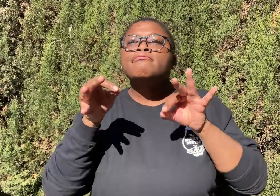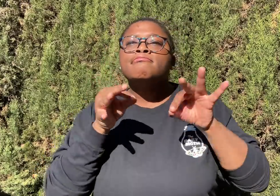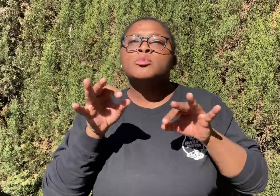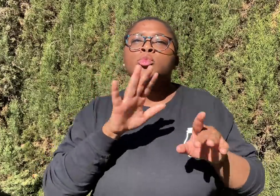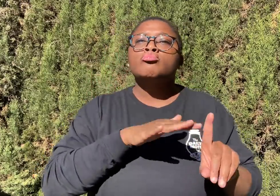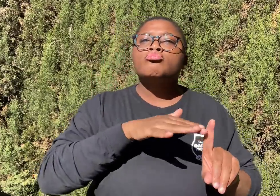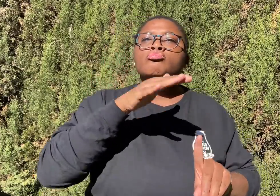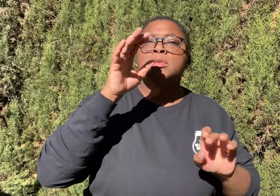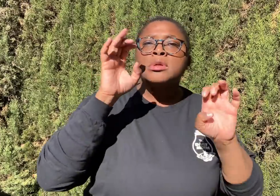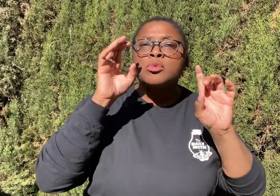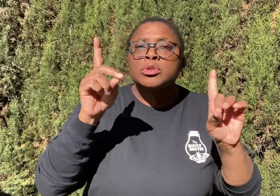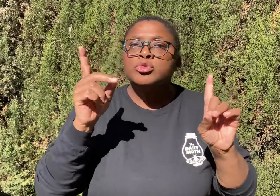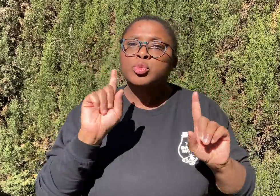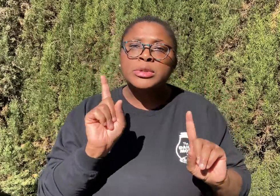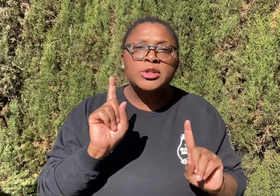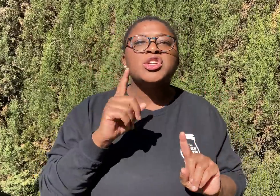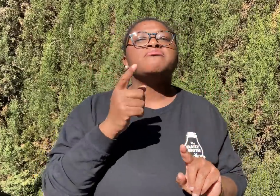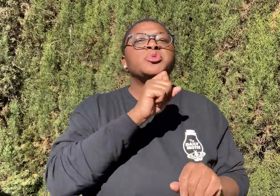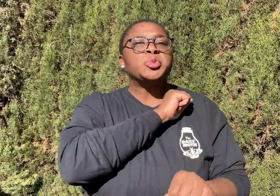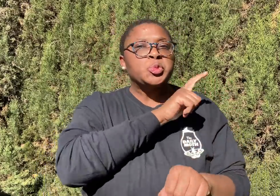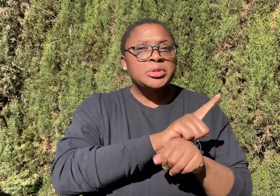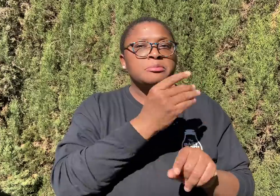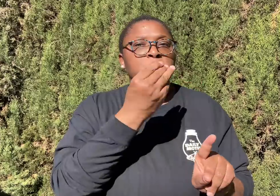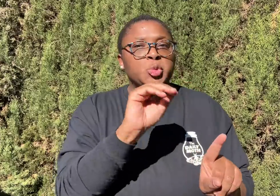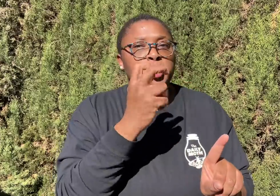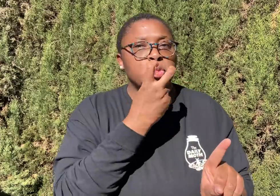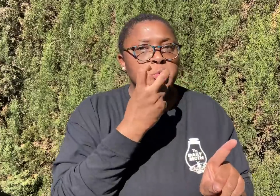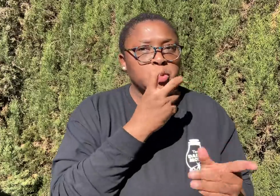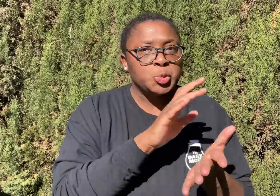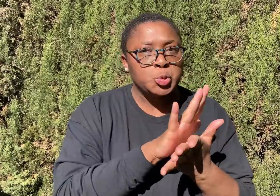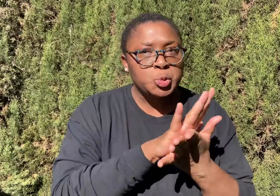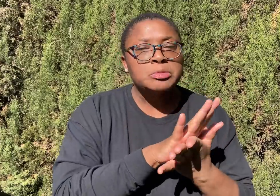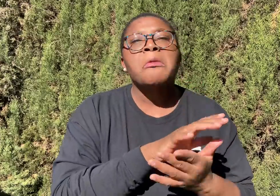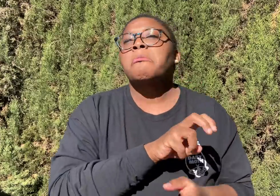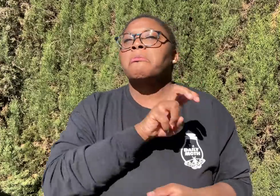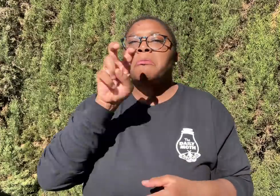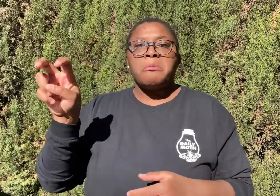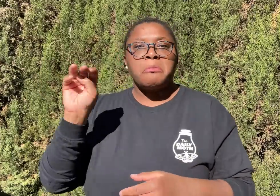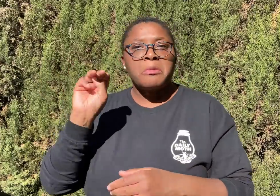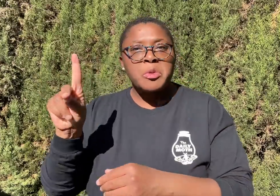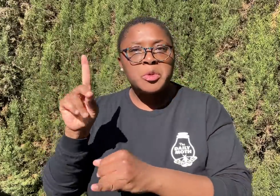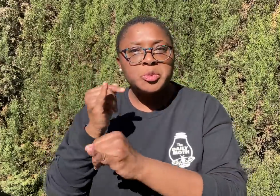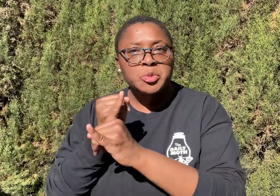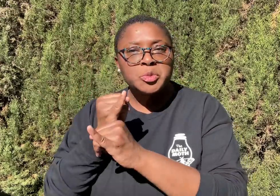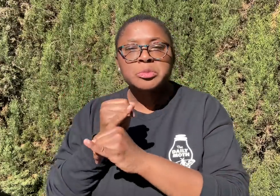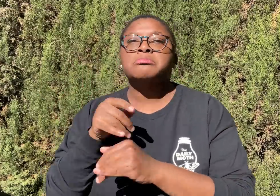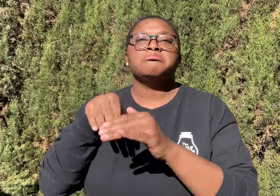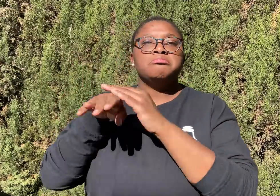She said Grant received his early education at an oral school in St. Louis, Missouri. He later went to the Maryland School for the Deaf